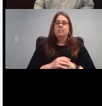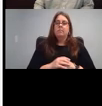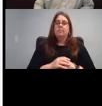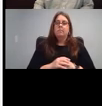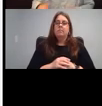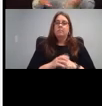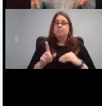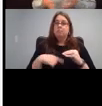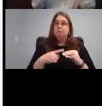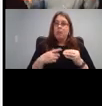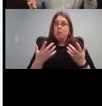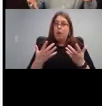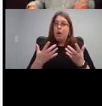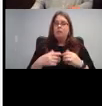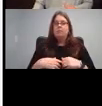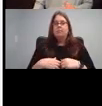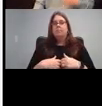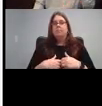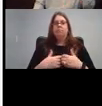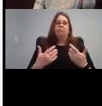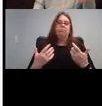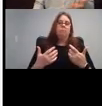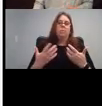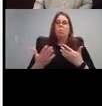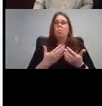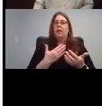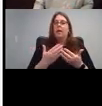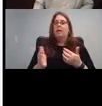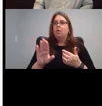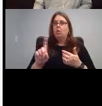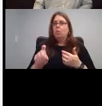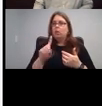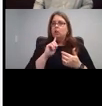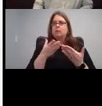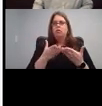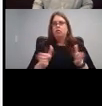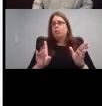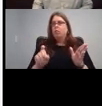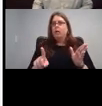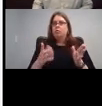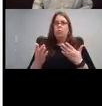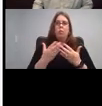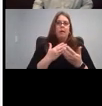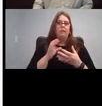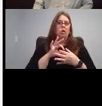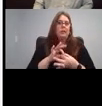What is such and such whatever your question is what issues are going on? related to that? Where can I find more information